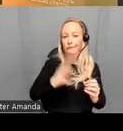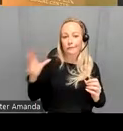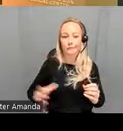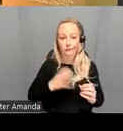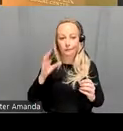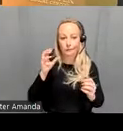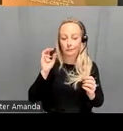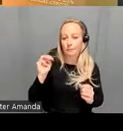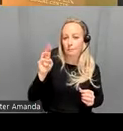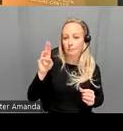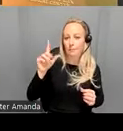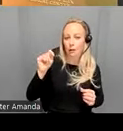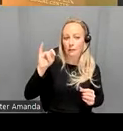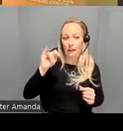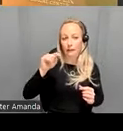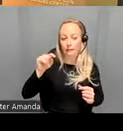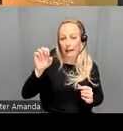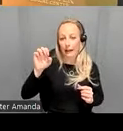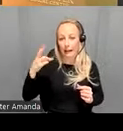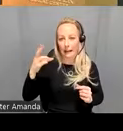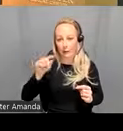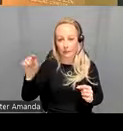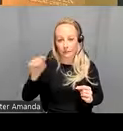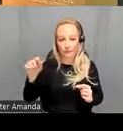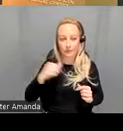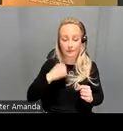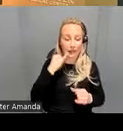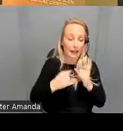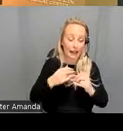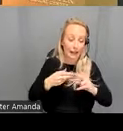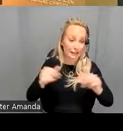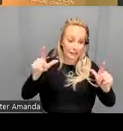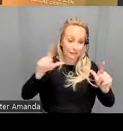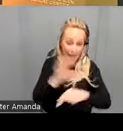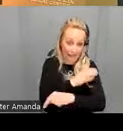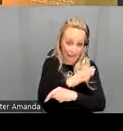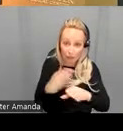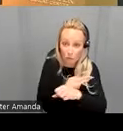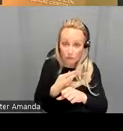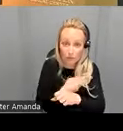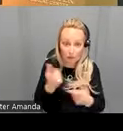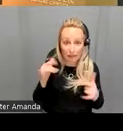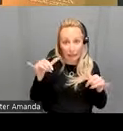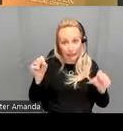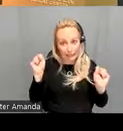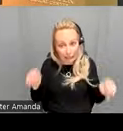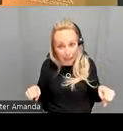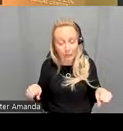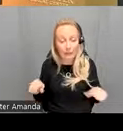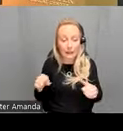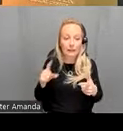eoon uh last slide so is this clinically useful we argue yes it can be a number for a number of